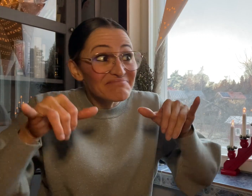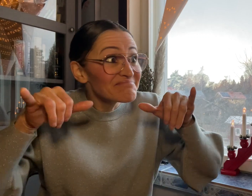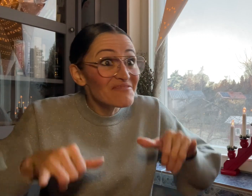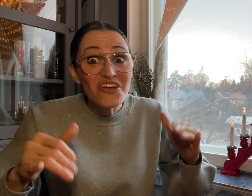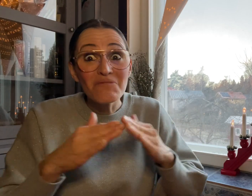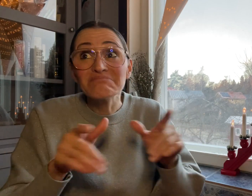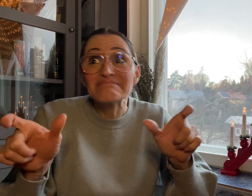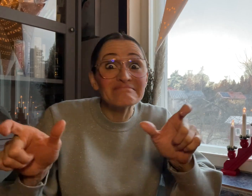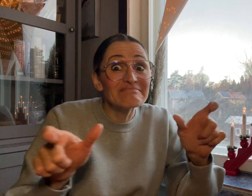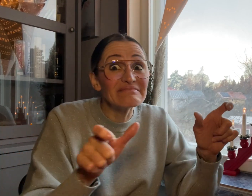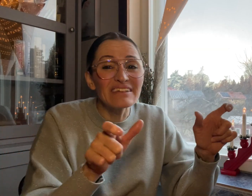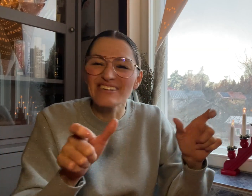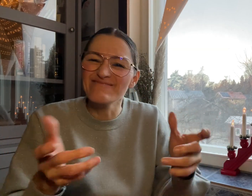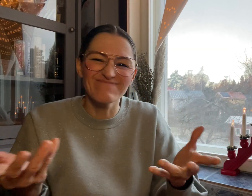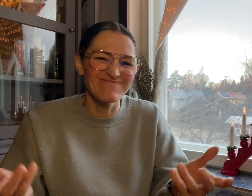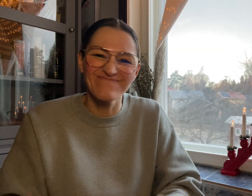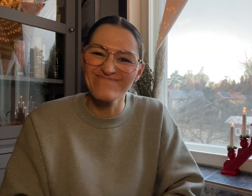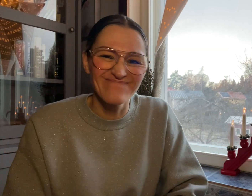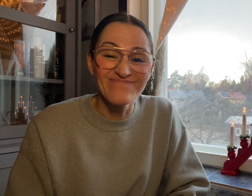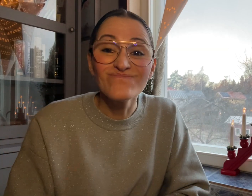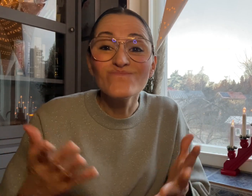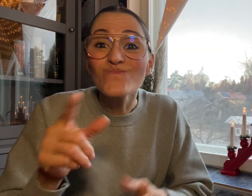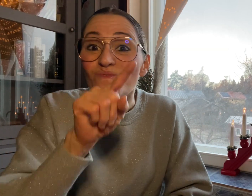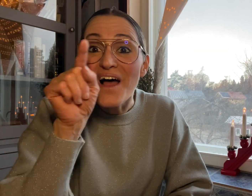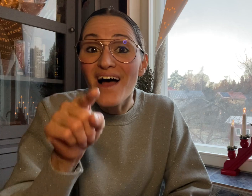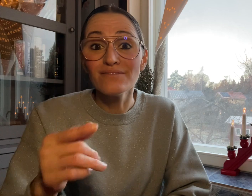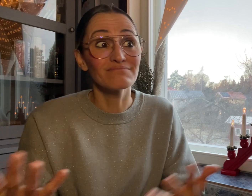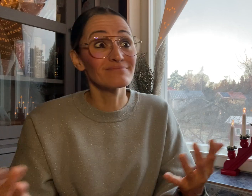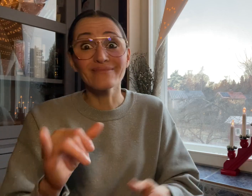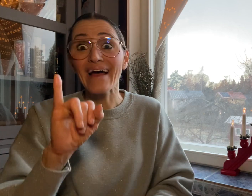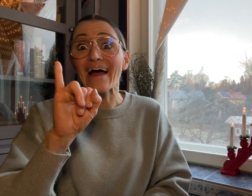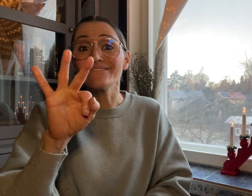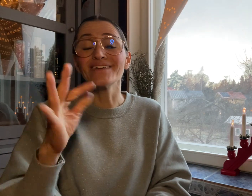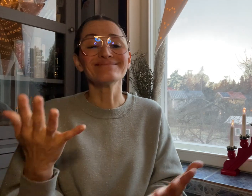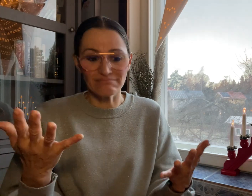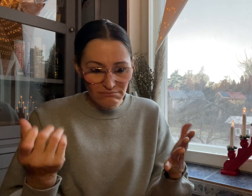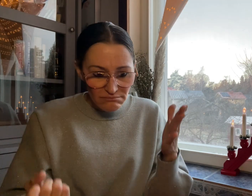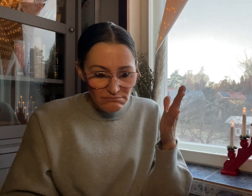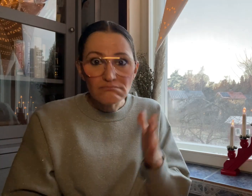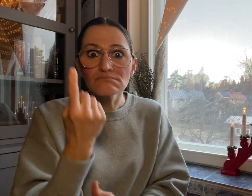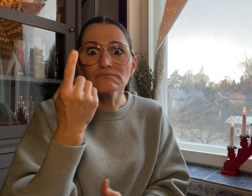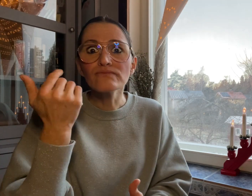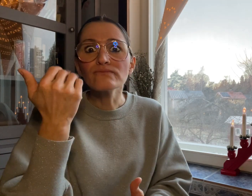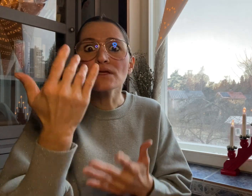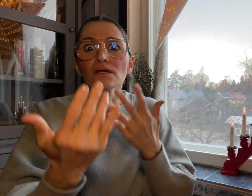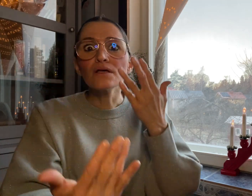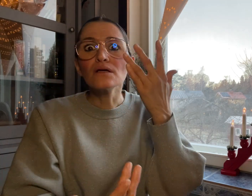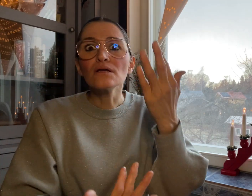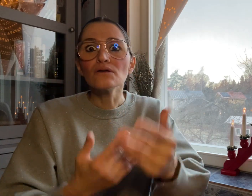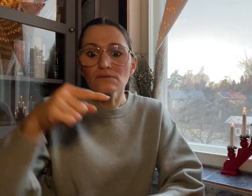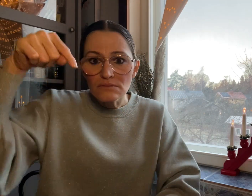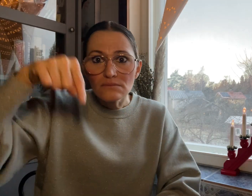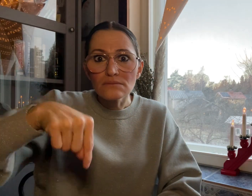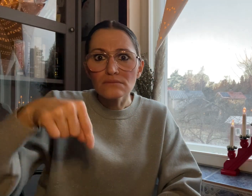wouldn’t work because there could still be a fire